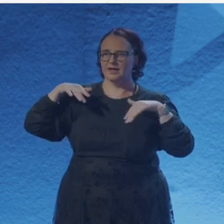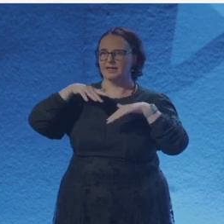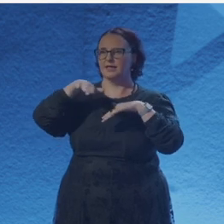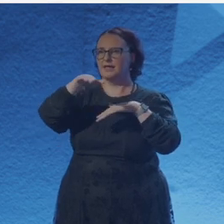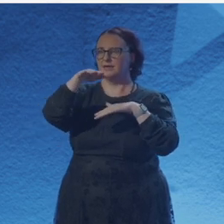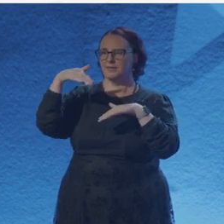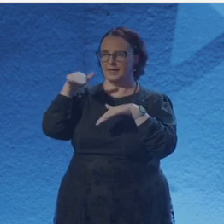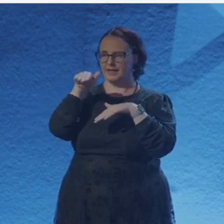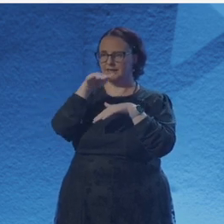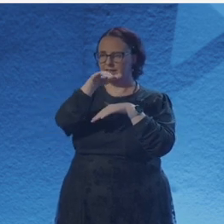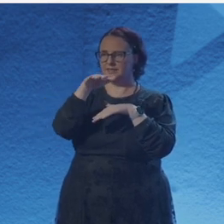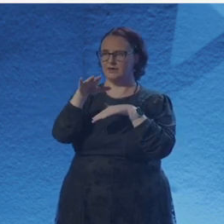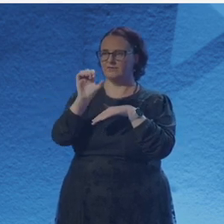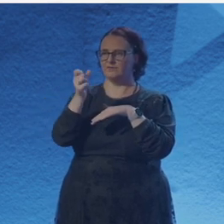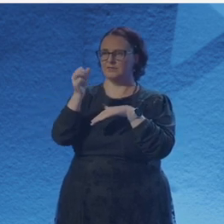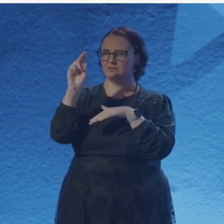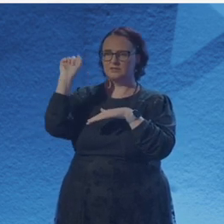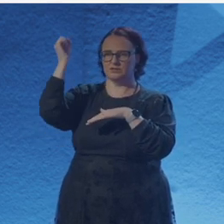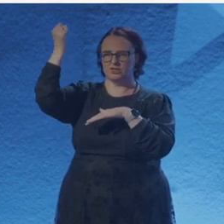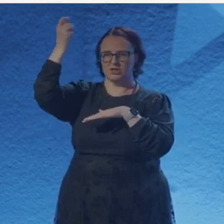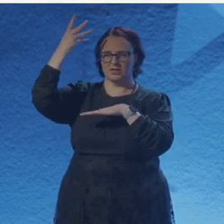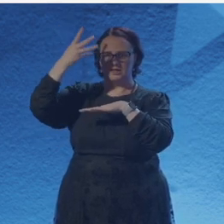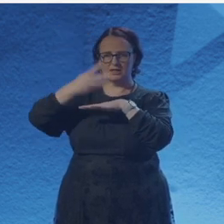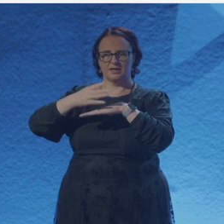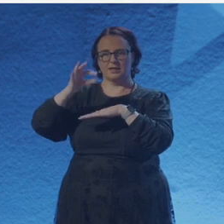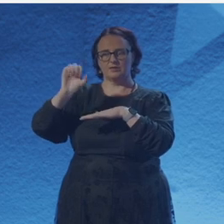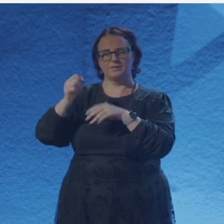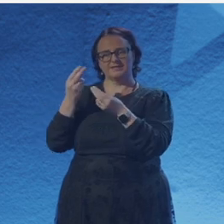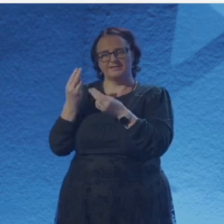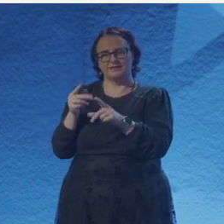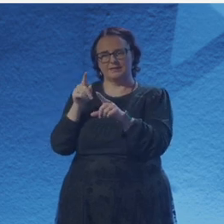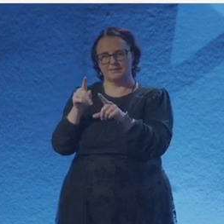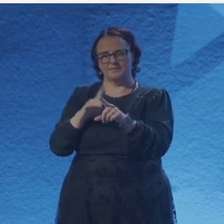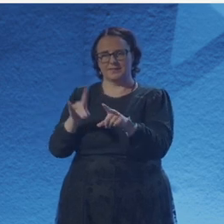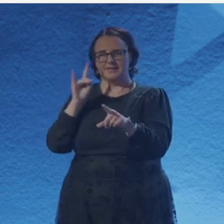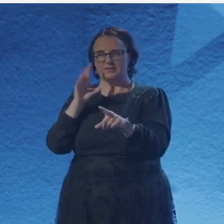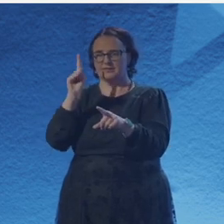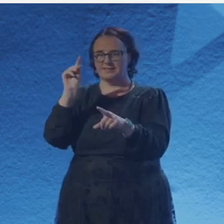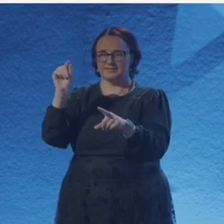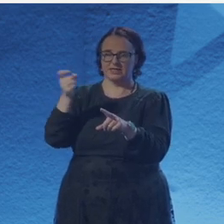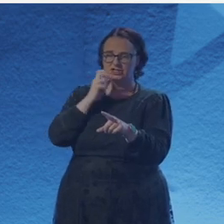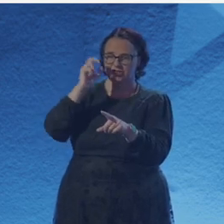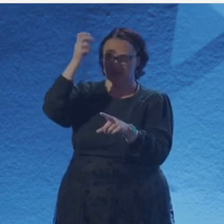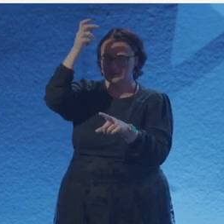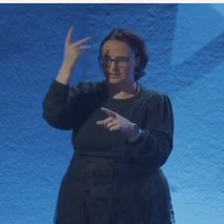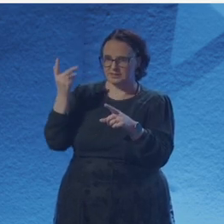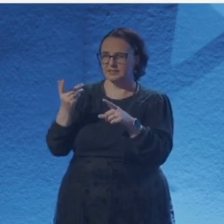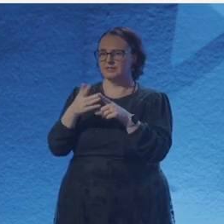around my room as I watch: my lungs breathe moon dust and were these walls to fall asunder.